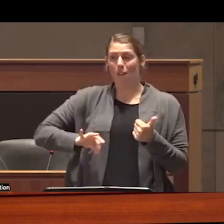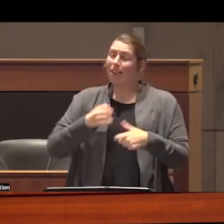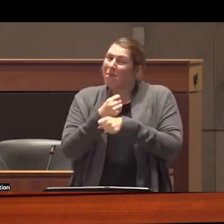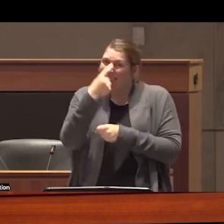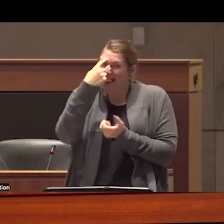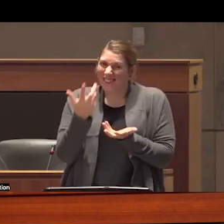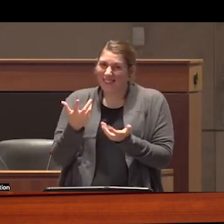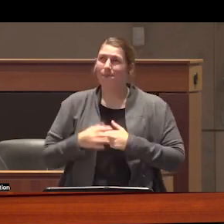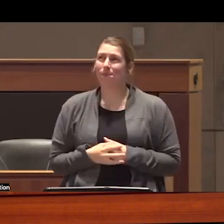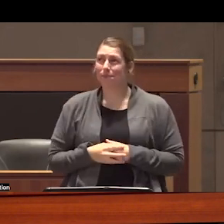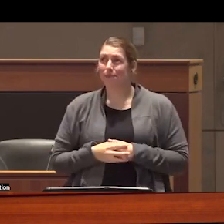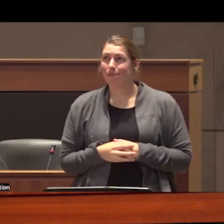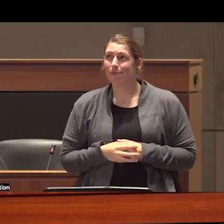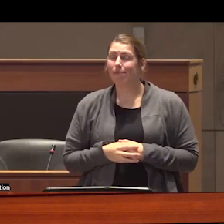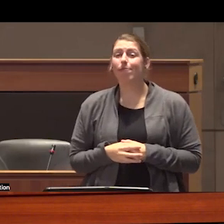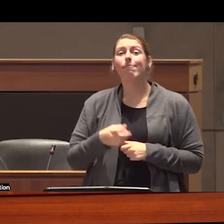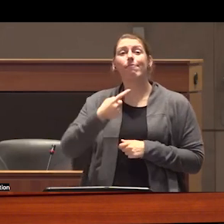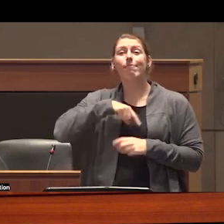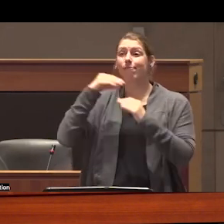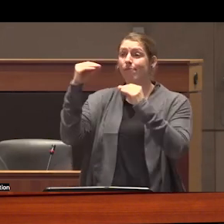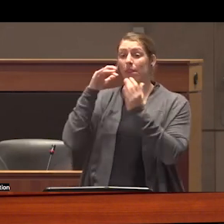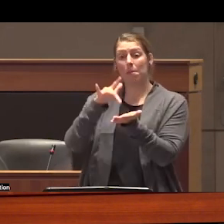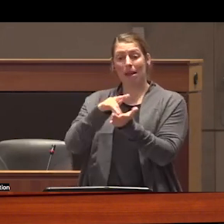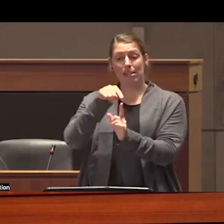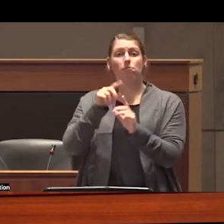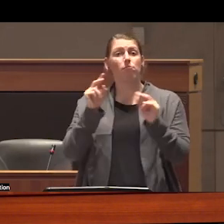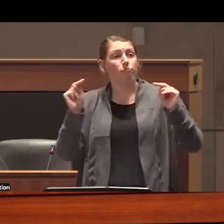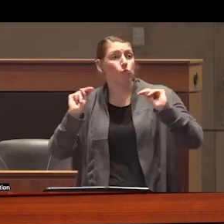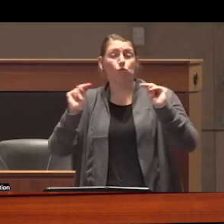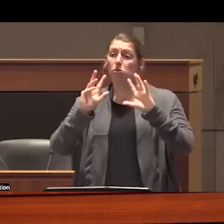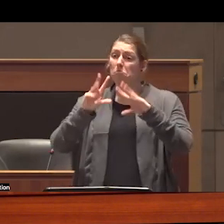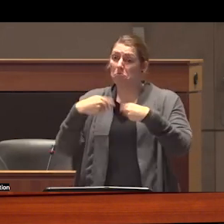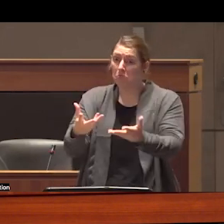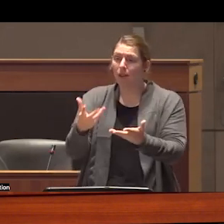sense we are taught that medicine is a neutral objective institution yet I've already told you